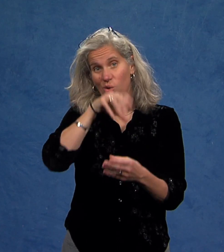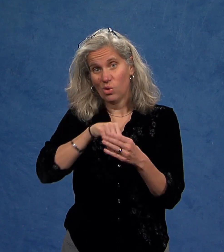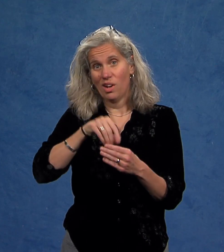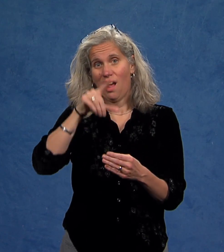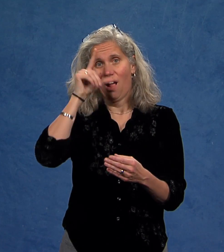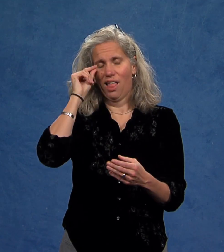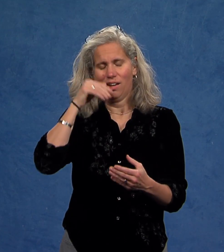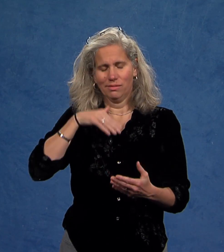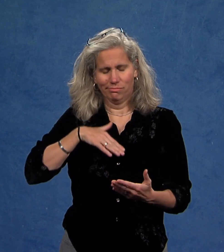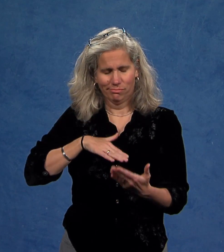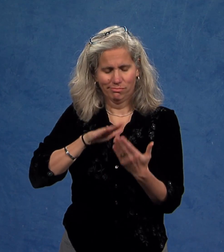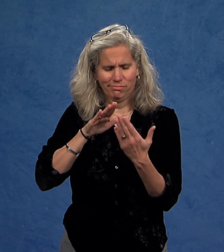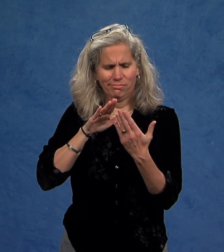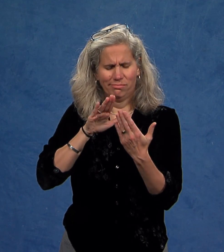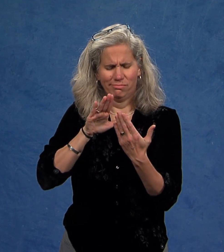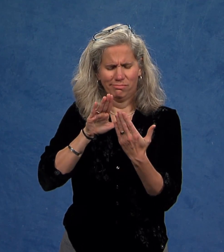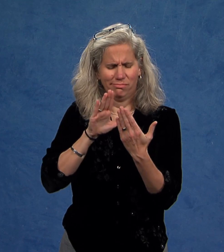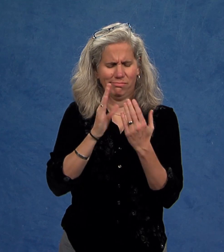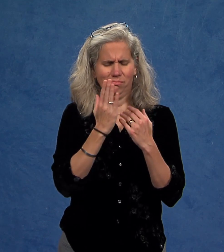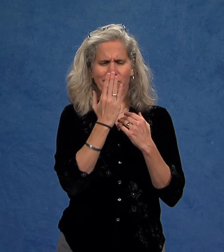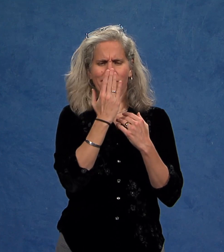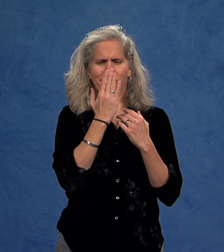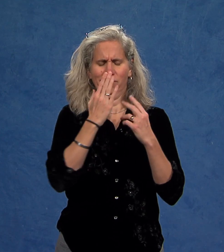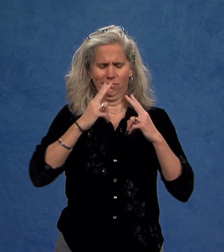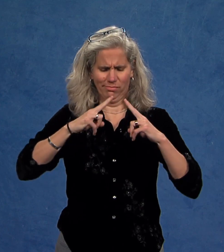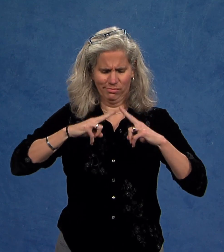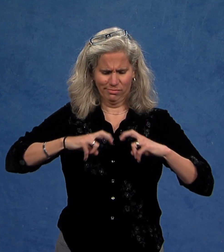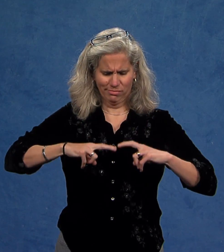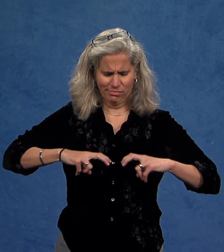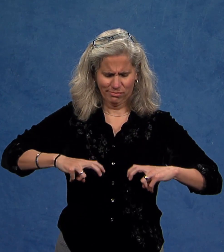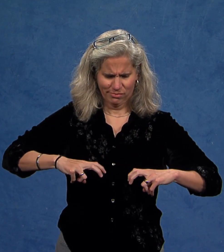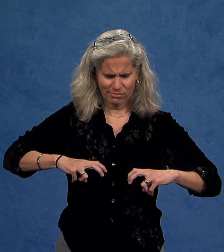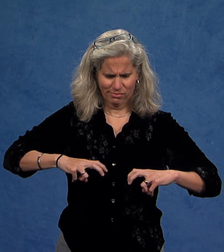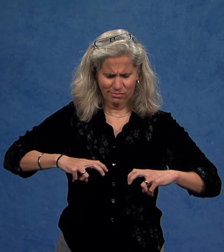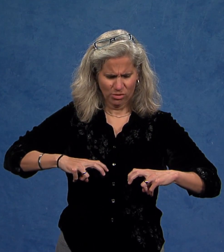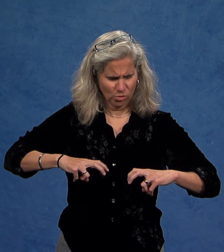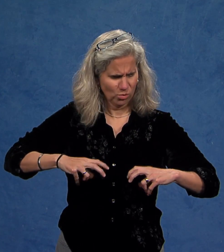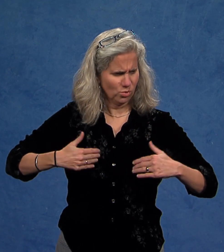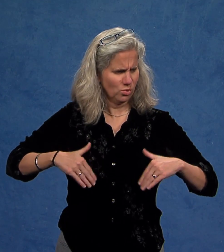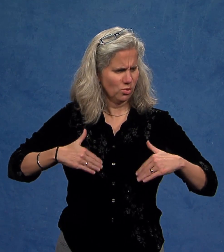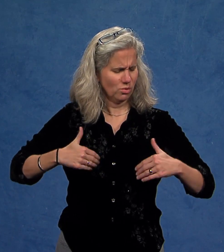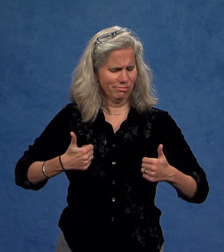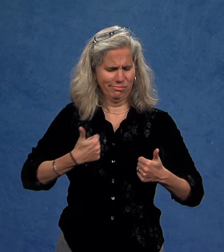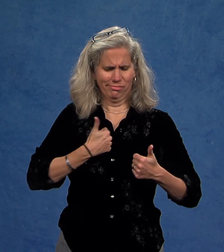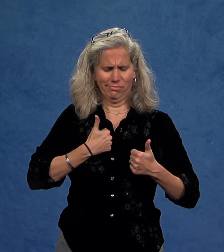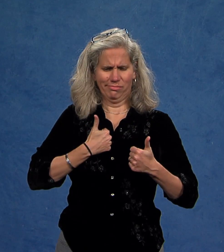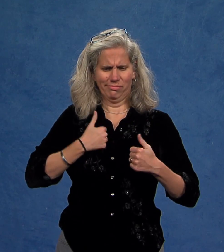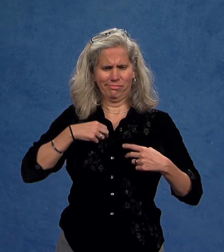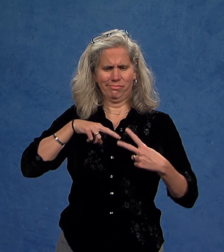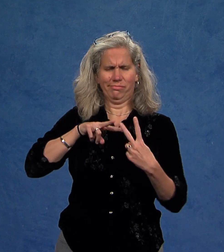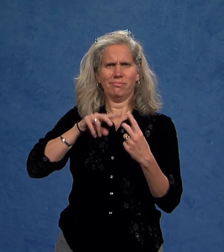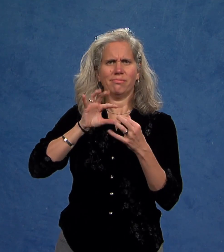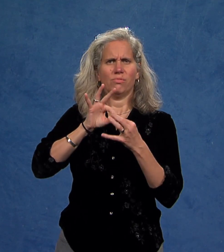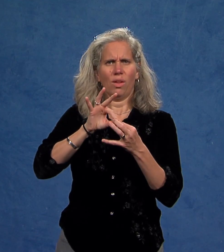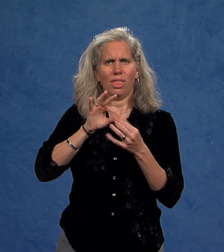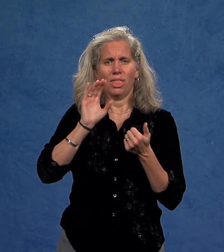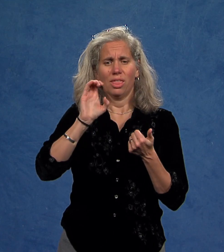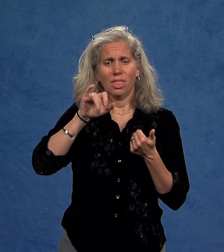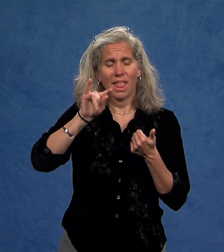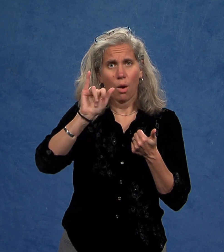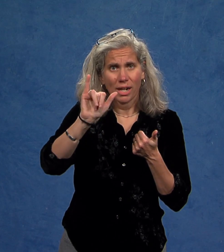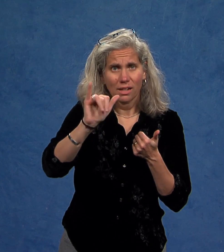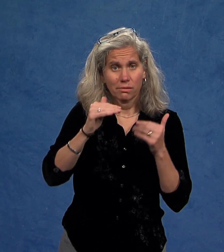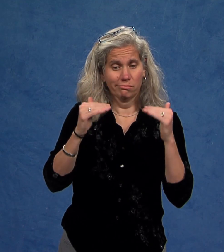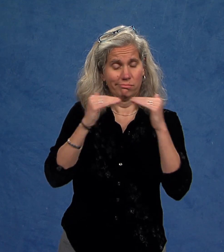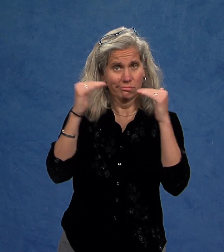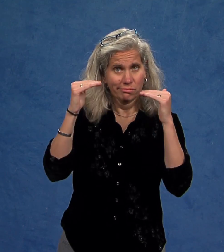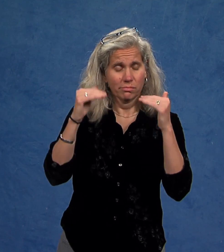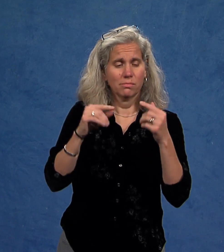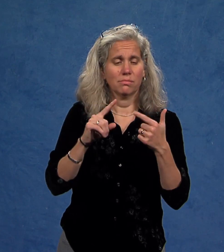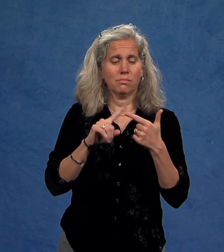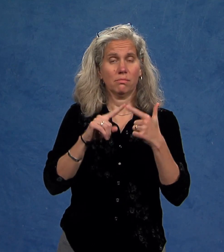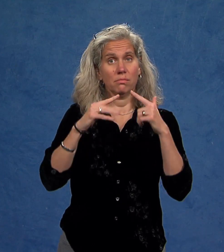including Gallaudet, to reexamine equity,